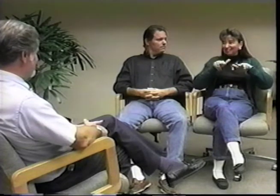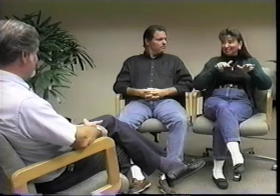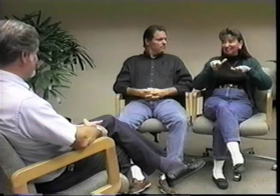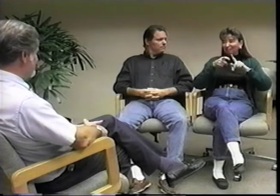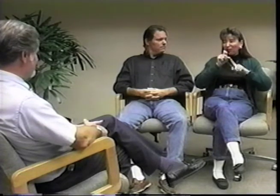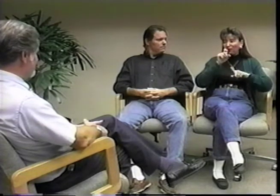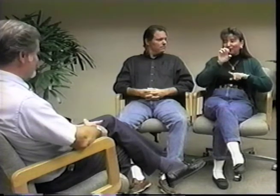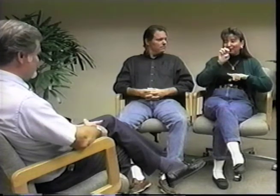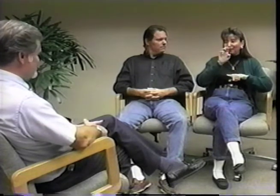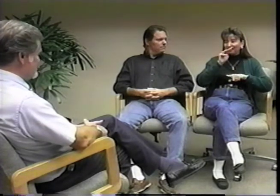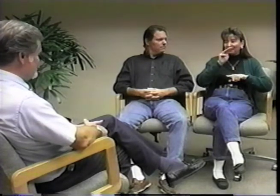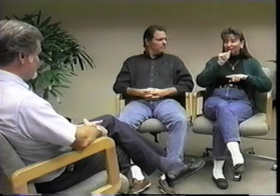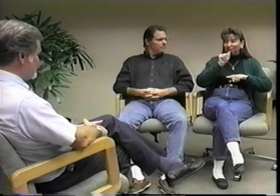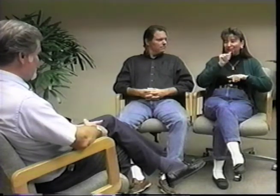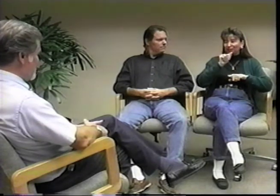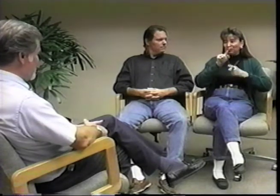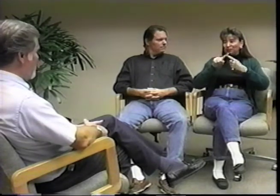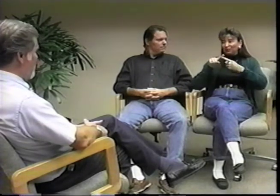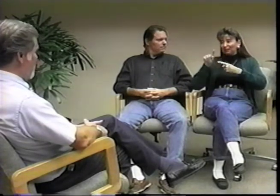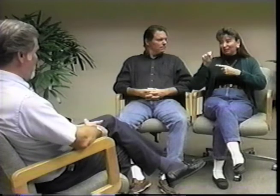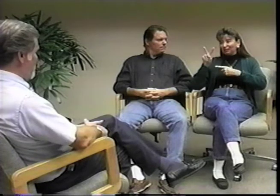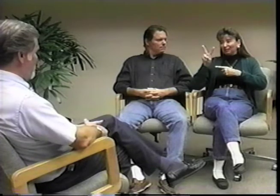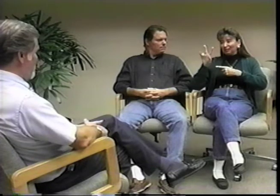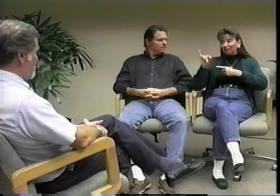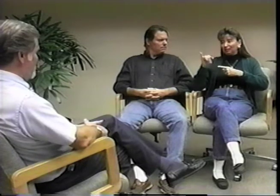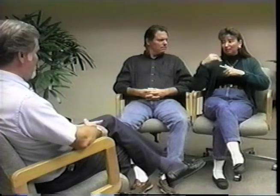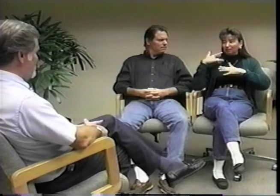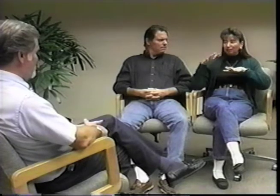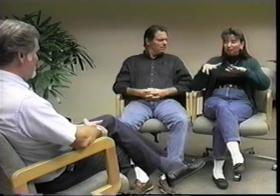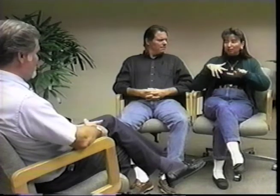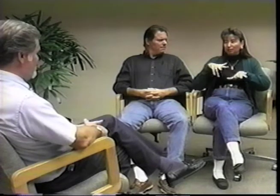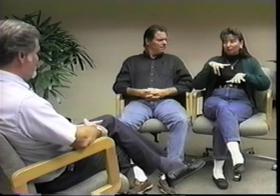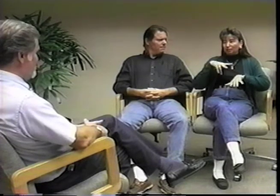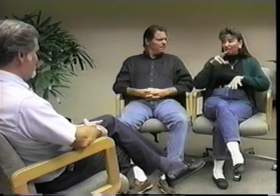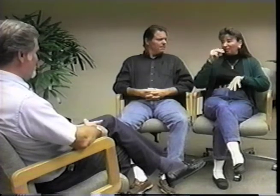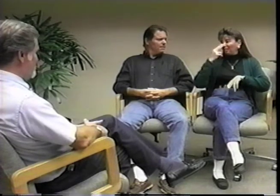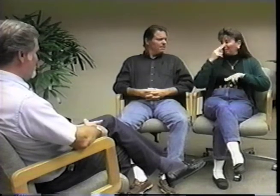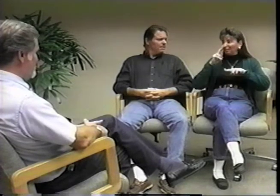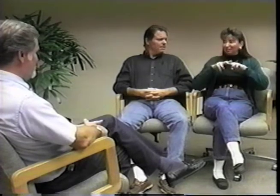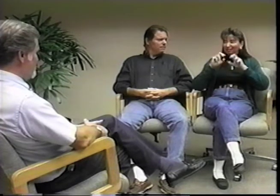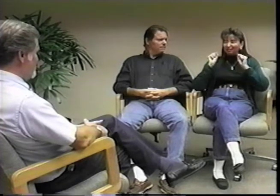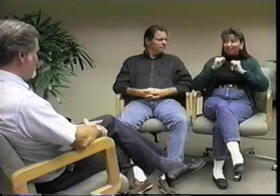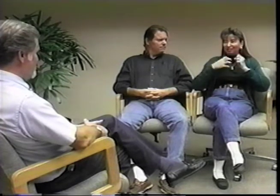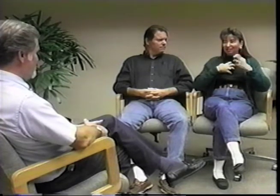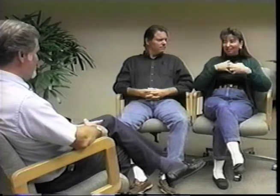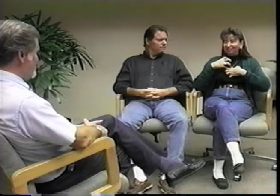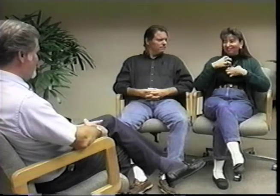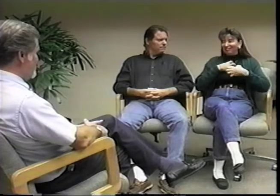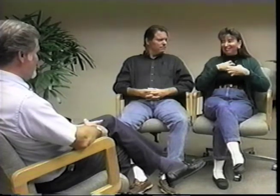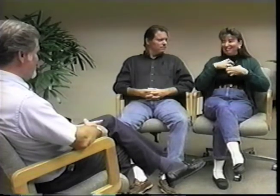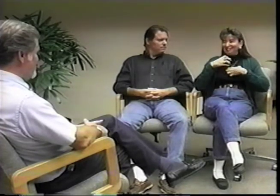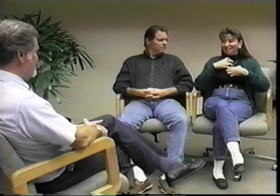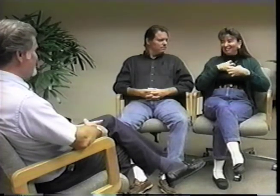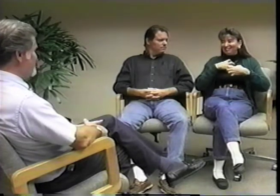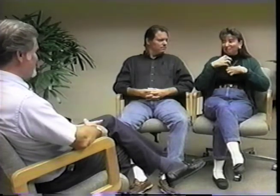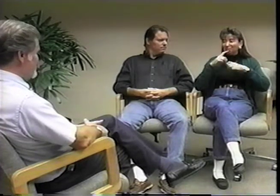I remember suffering walking back and forth from Emma's to TVI in the snow. I complained about the weather a lot.